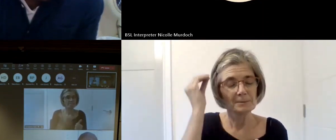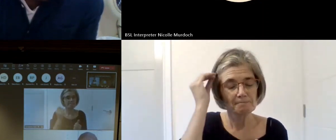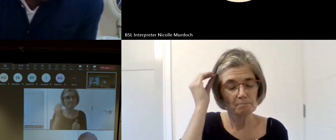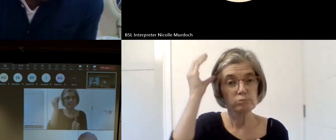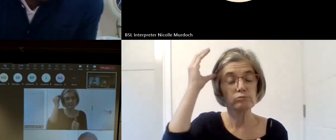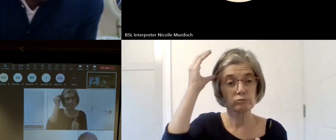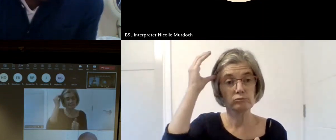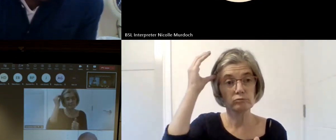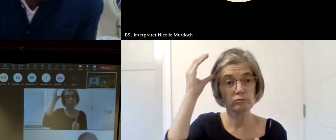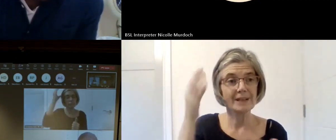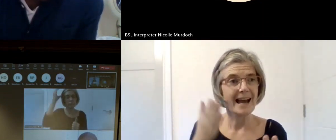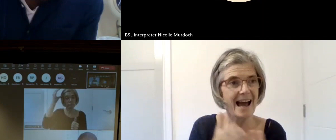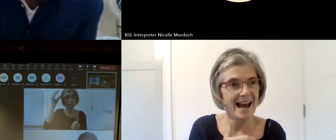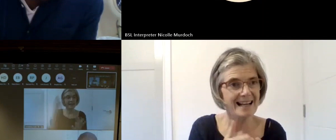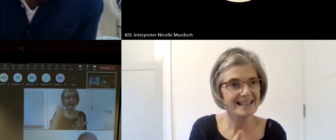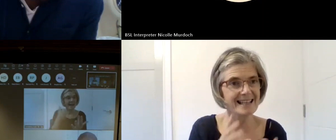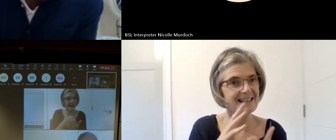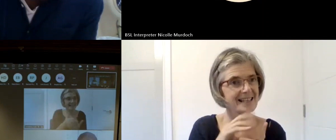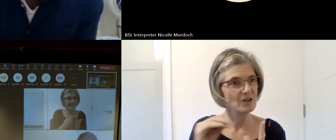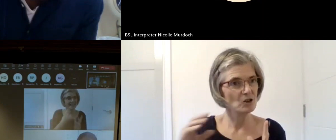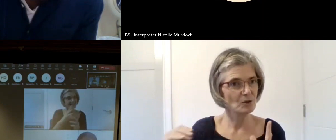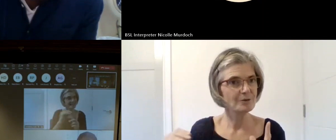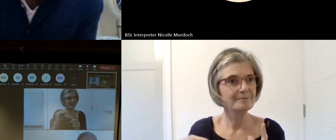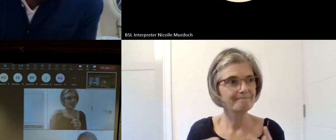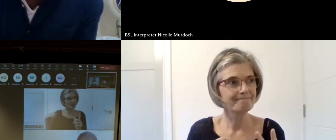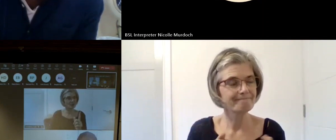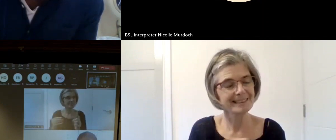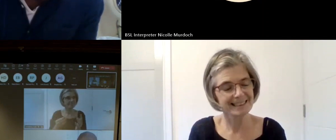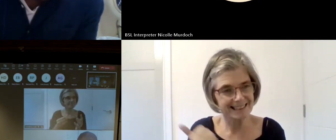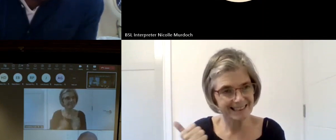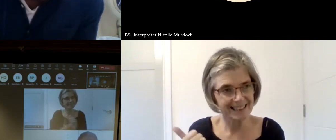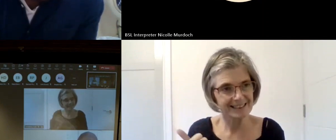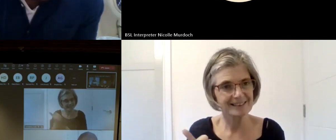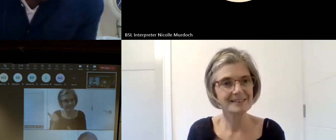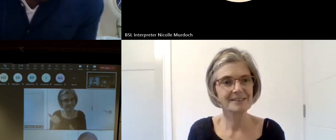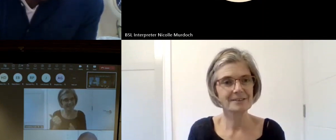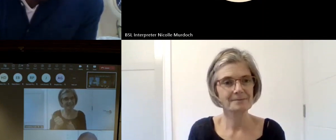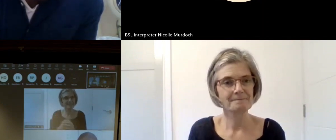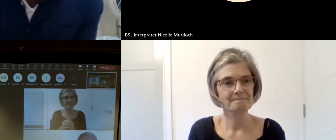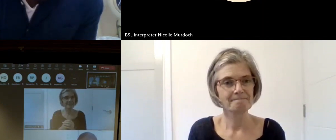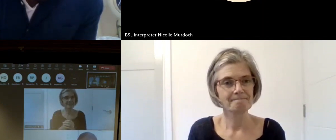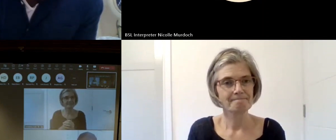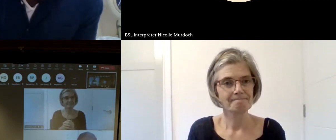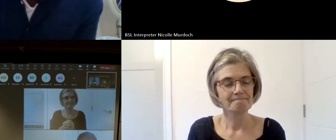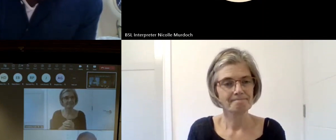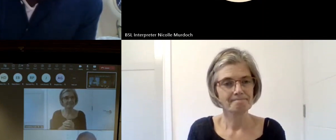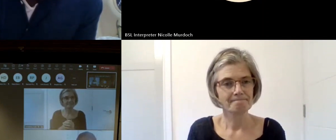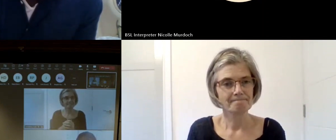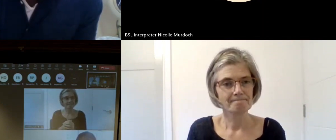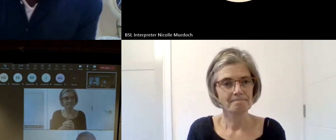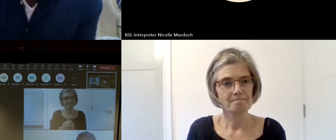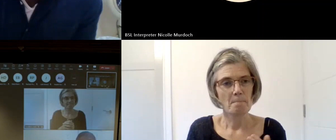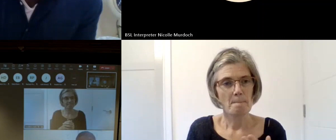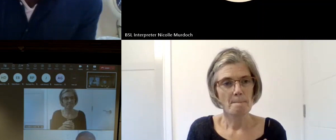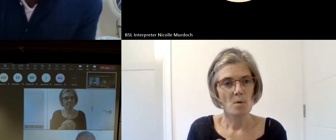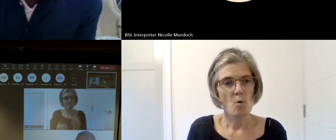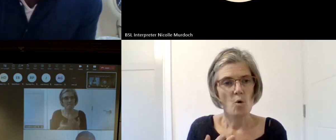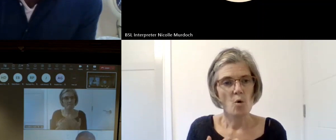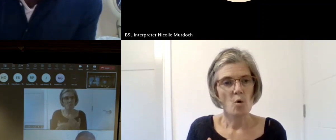and what they can do to to use technology to make their collections more accessible and we're also